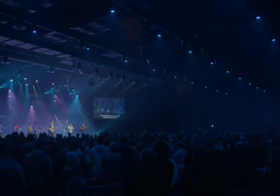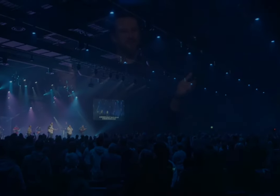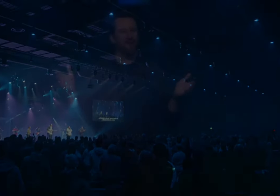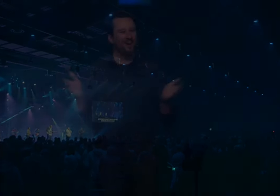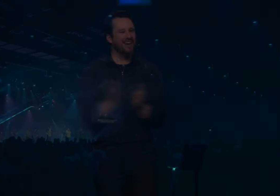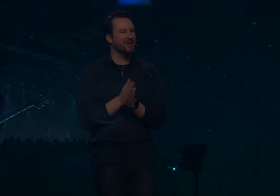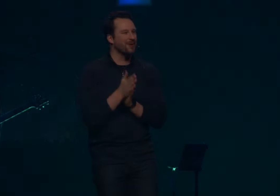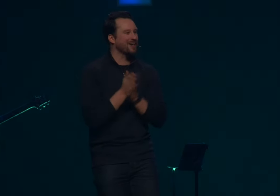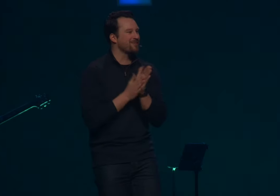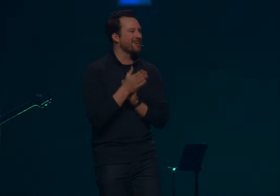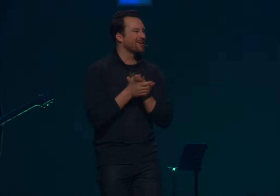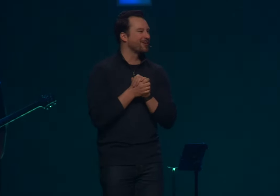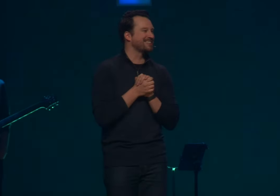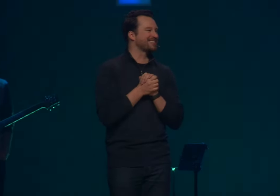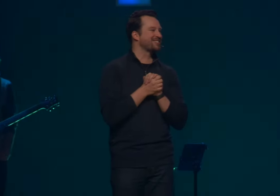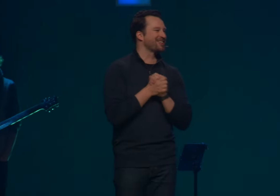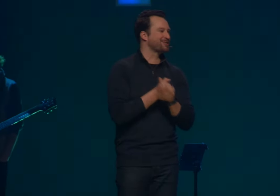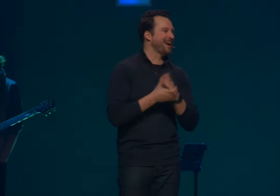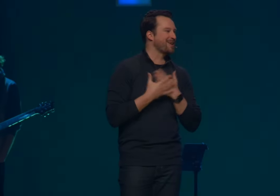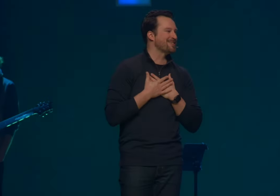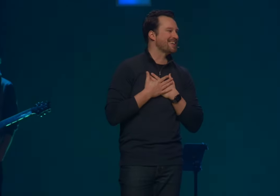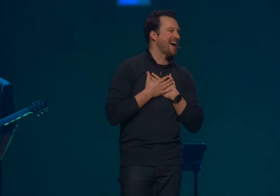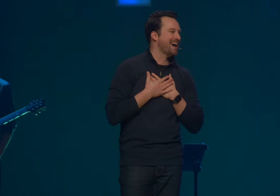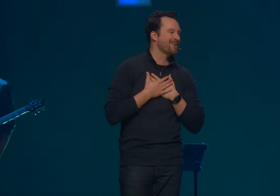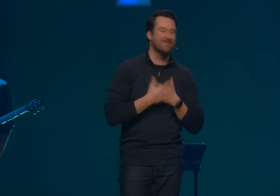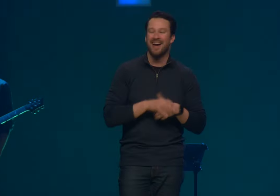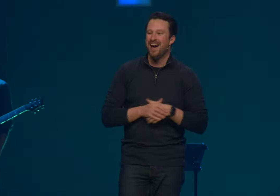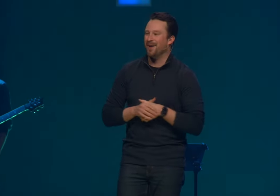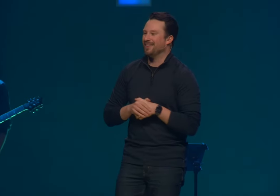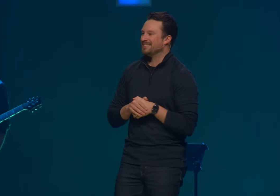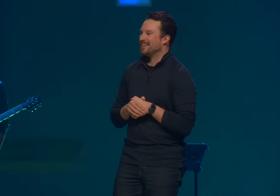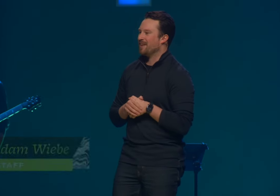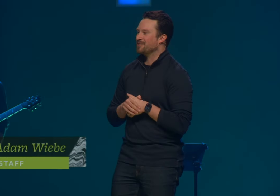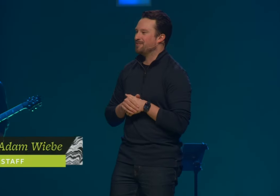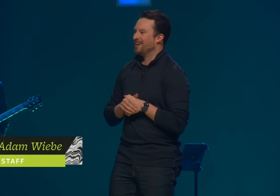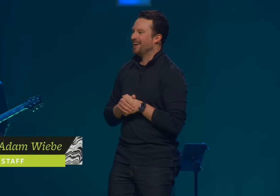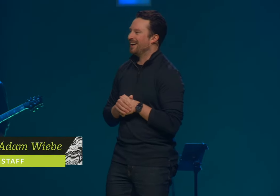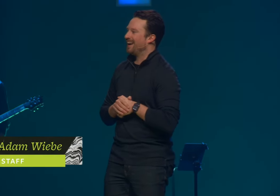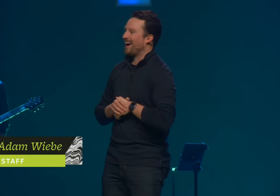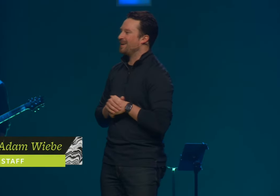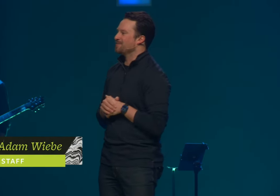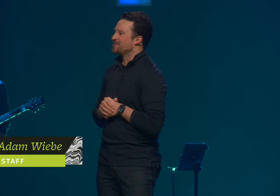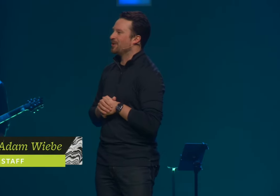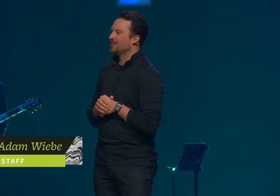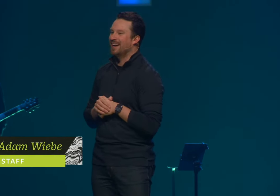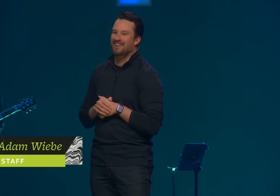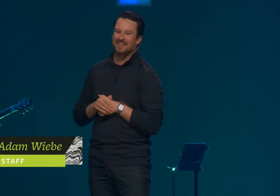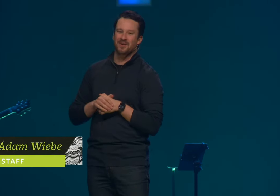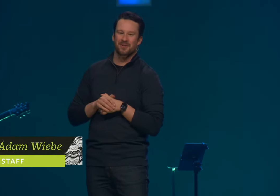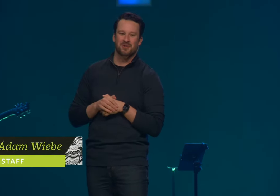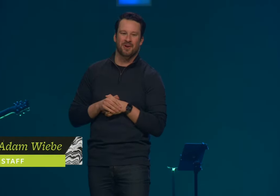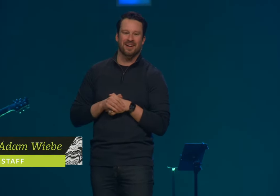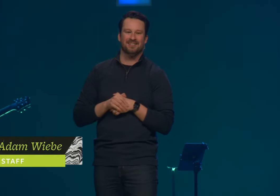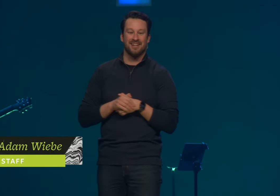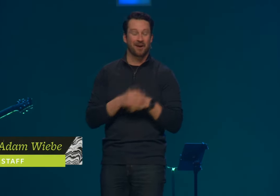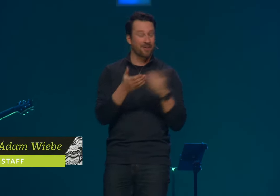Well, good morning and welcome here to Oasis Church. My name is Adam. I'm on the staff team here and I am so glad that you are joining us today.